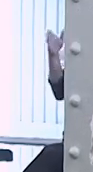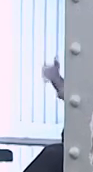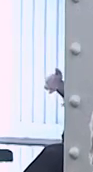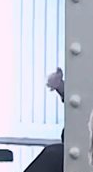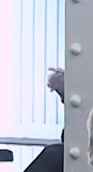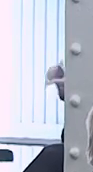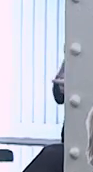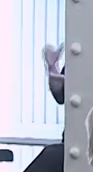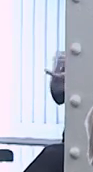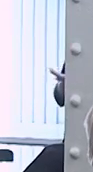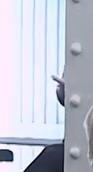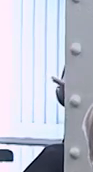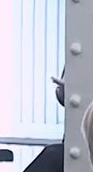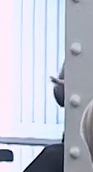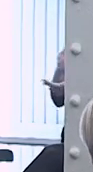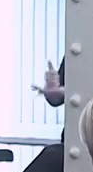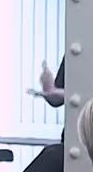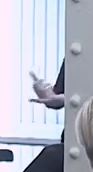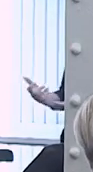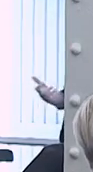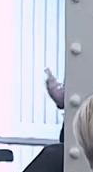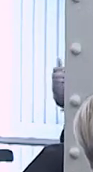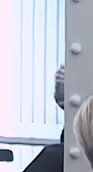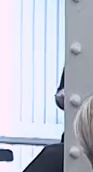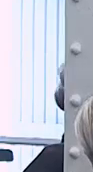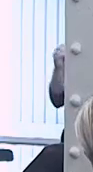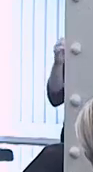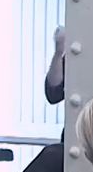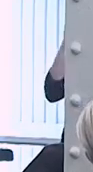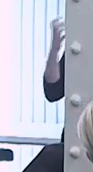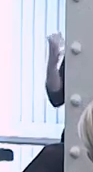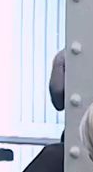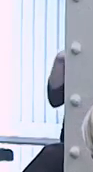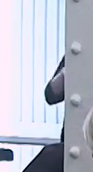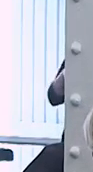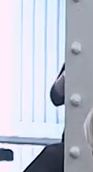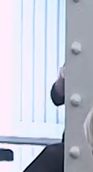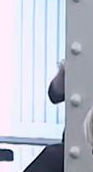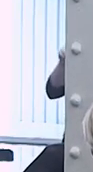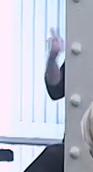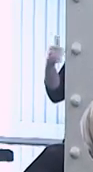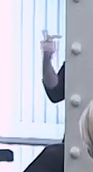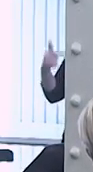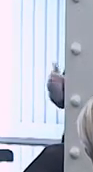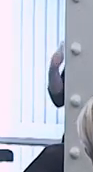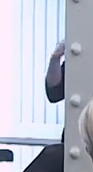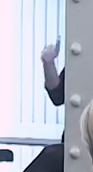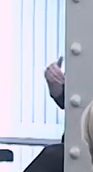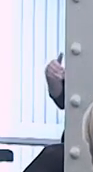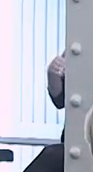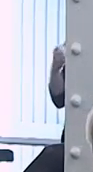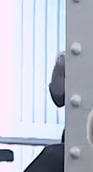or in order to have access to other things in your life, autonomy, housing, etc.,